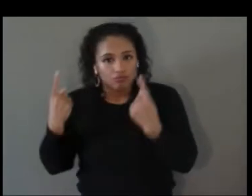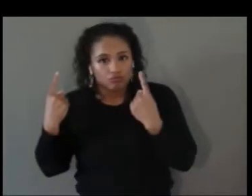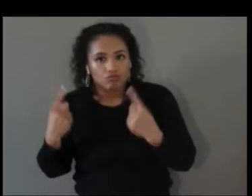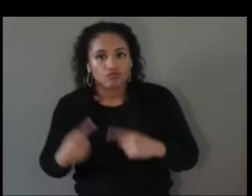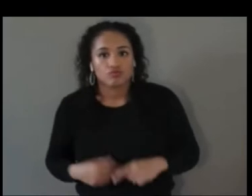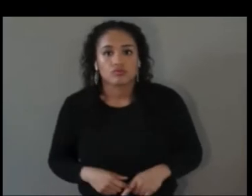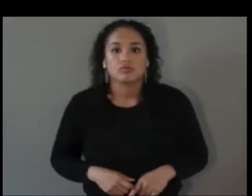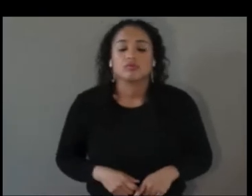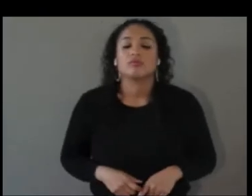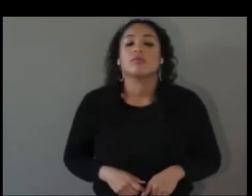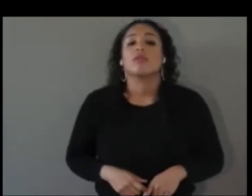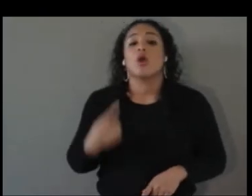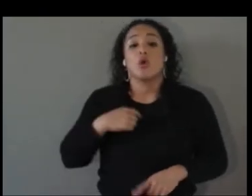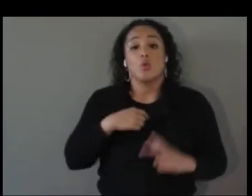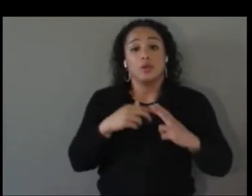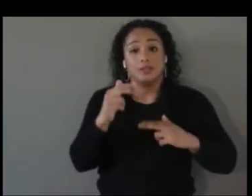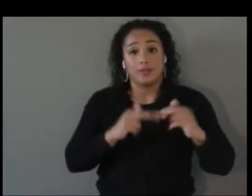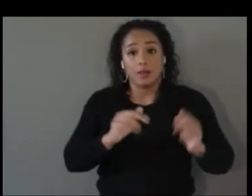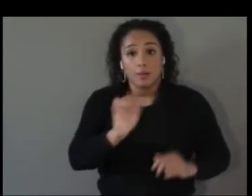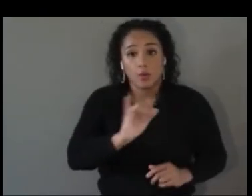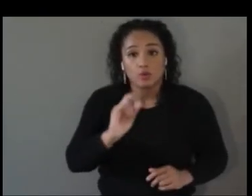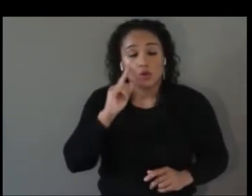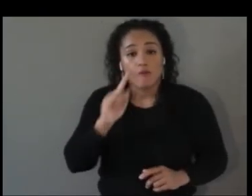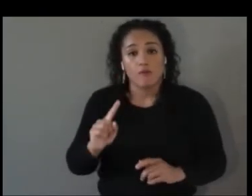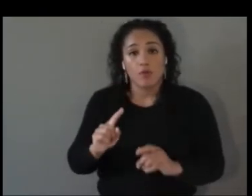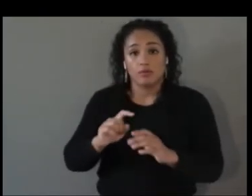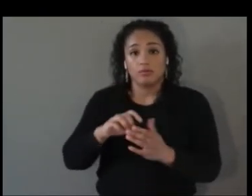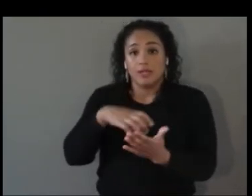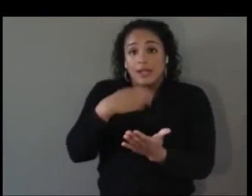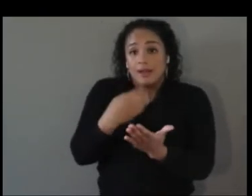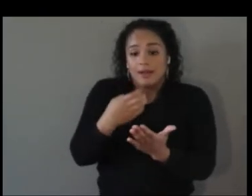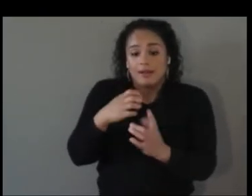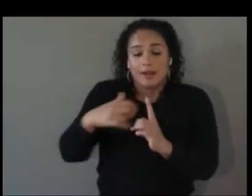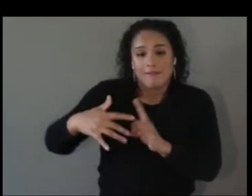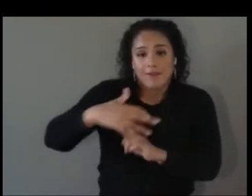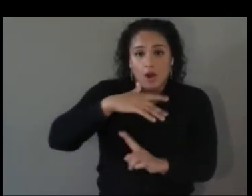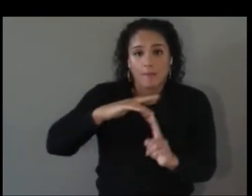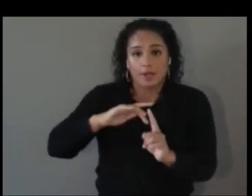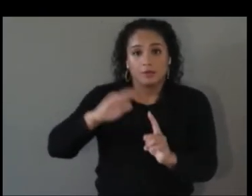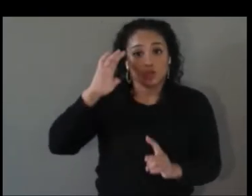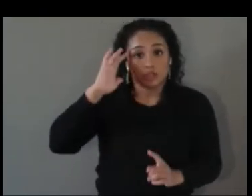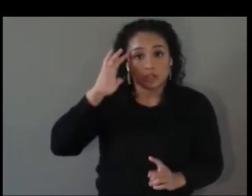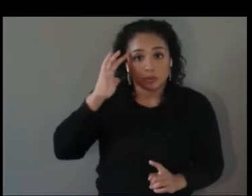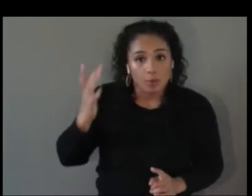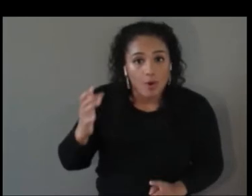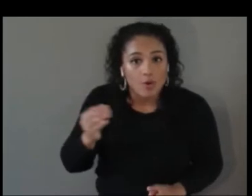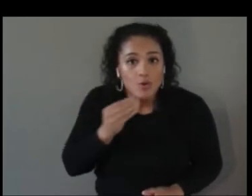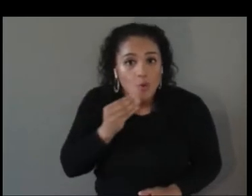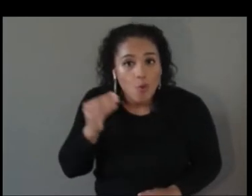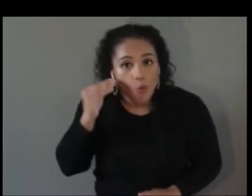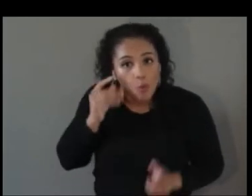environmental smart home controls built in, and eventually could be used as a mobility